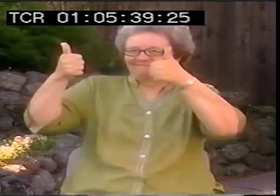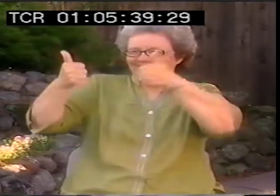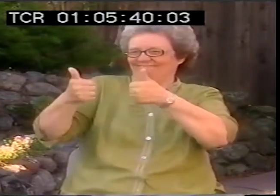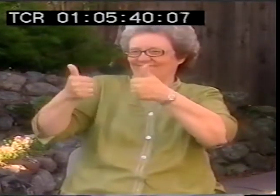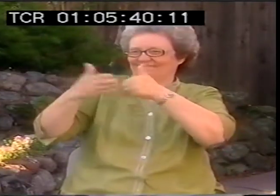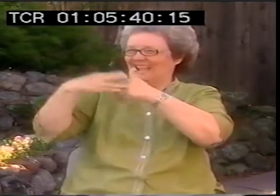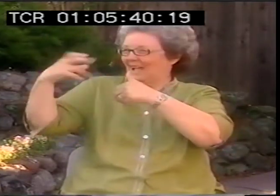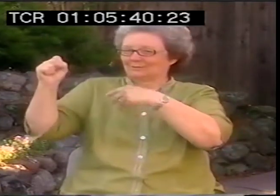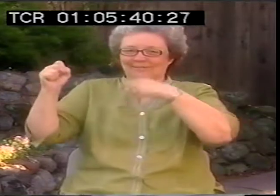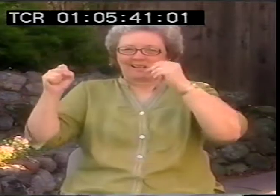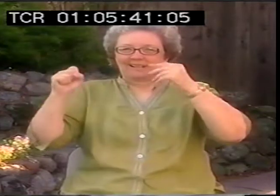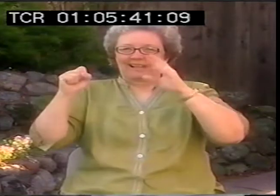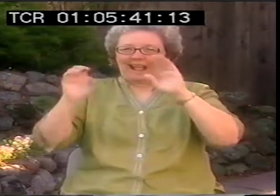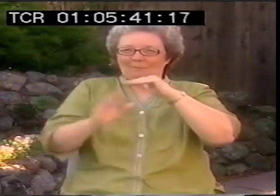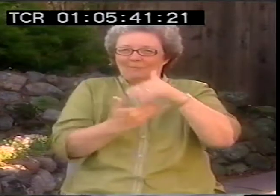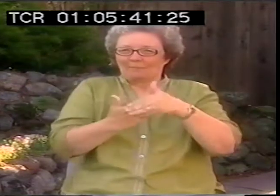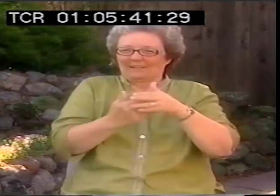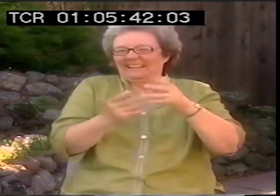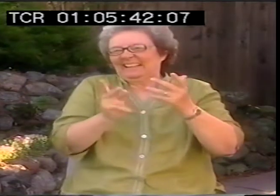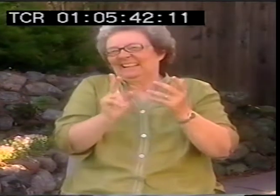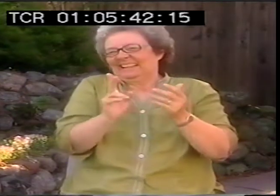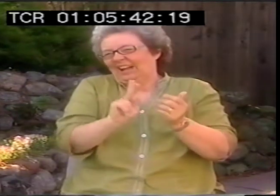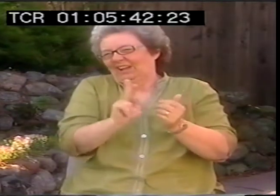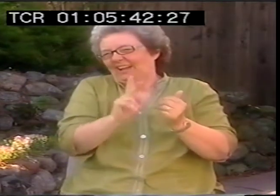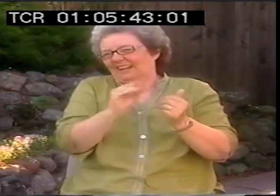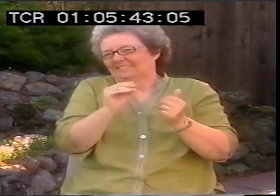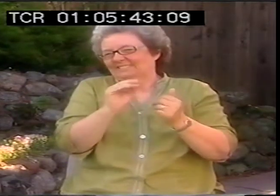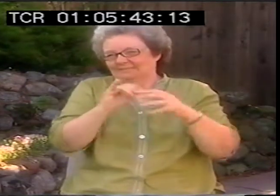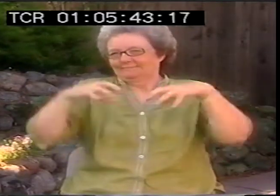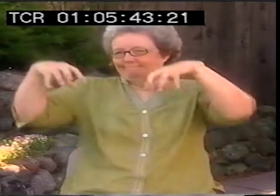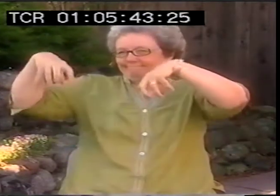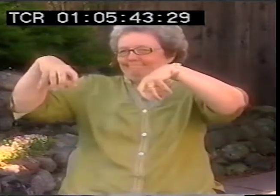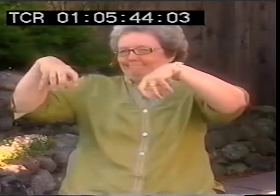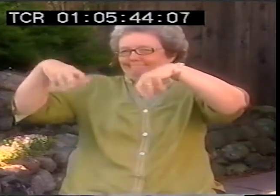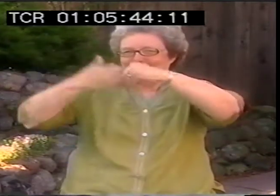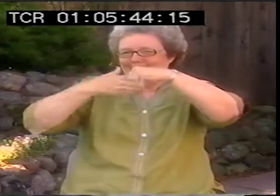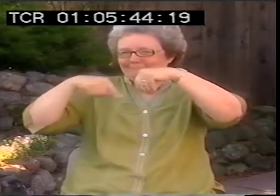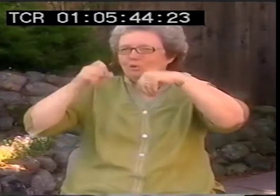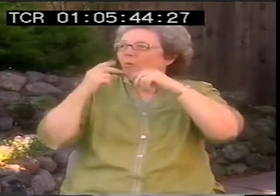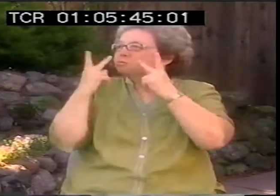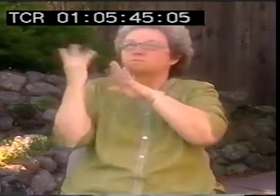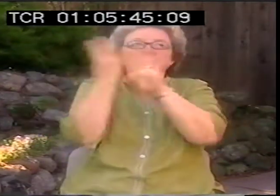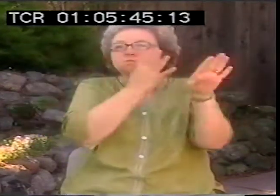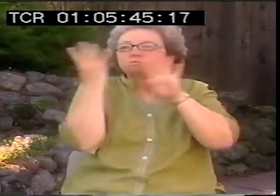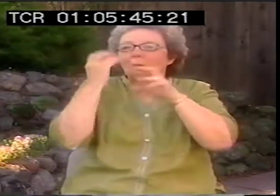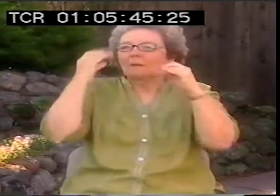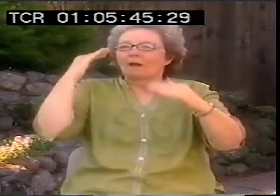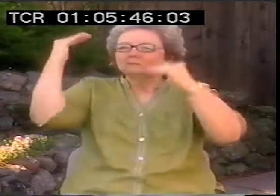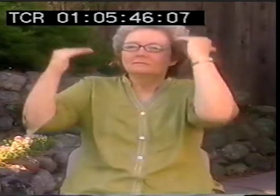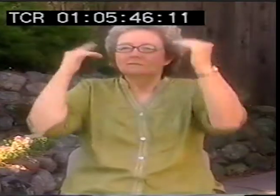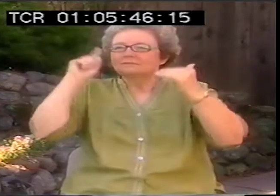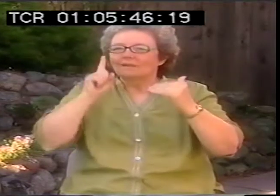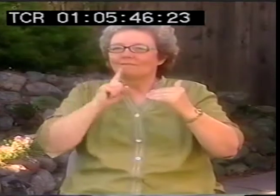infants all the way up to the graduates, 12th grade. And the schools were right there on the same campus.